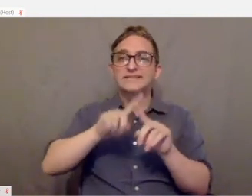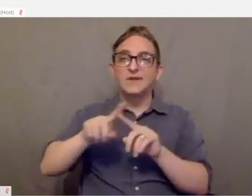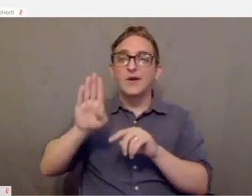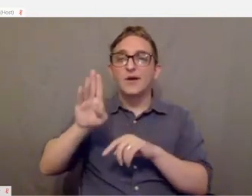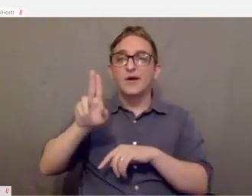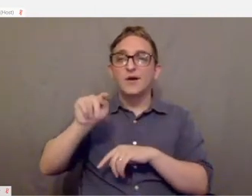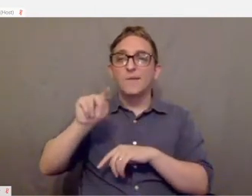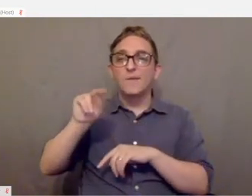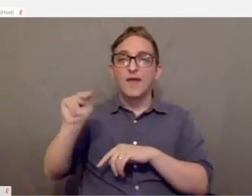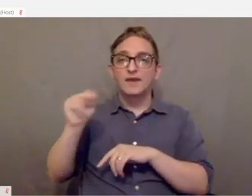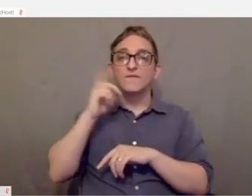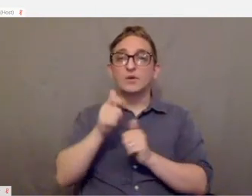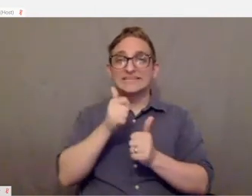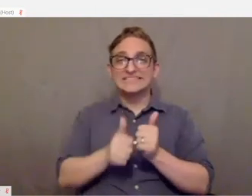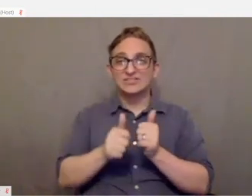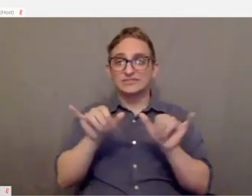for each of these switch sizes as well.